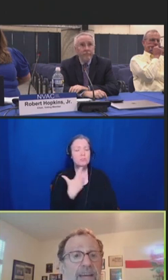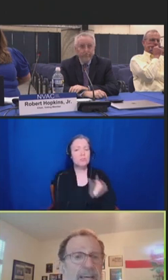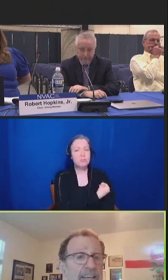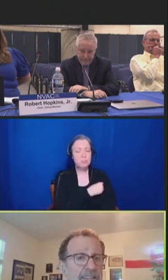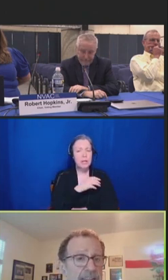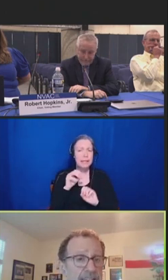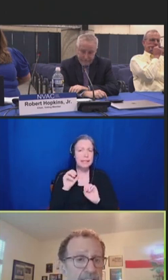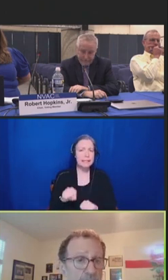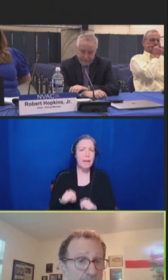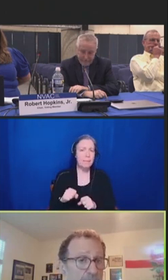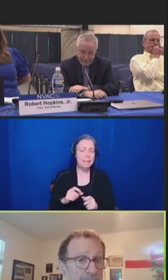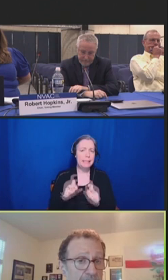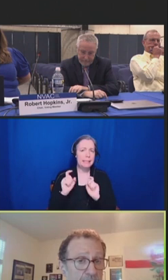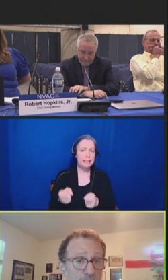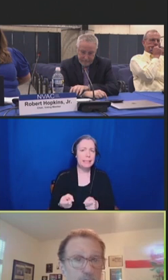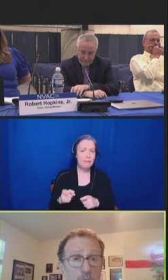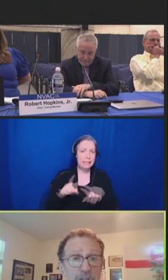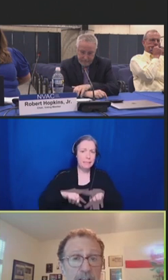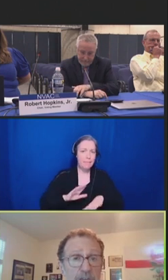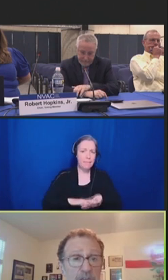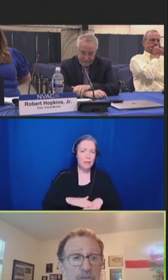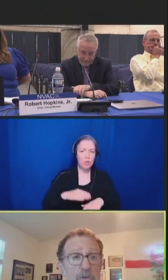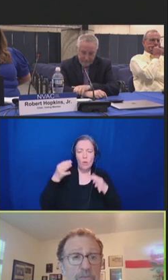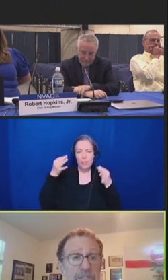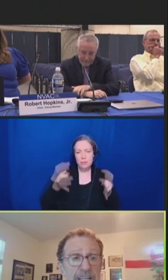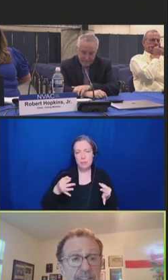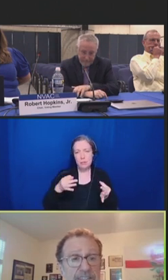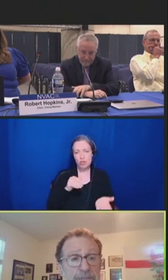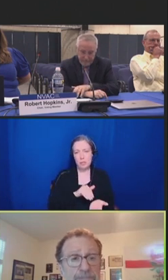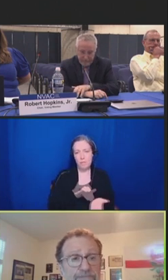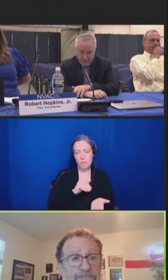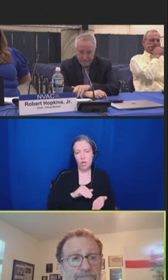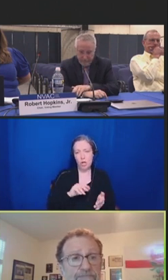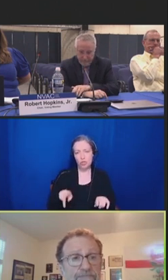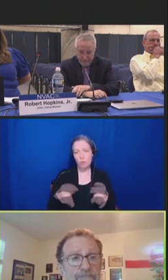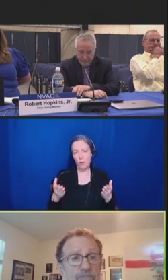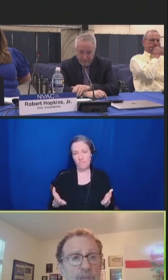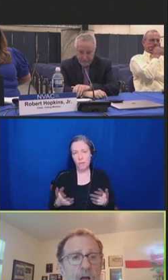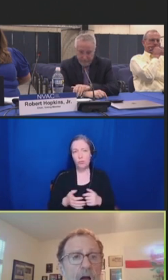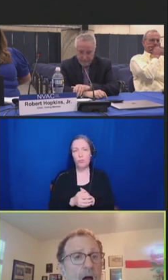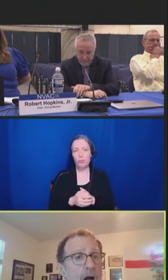taking into consideration the individual clinical circumstances.